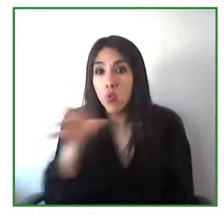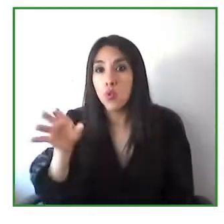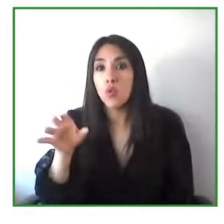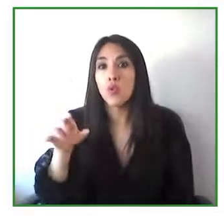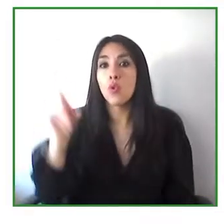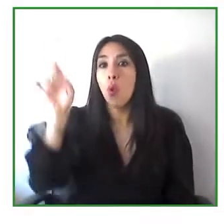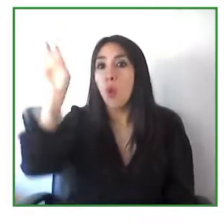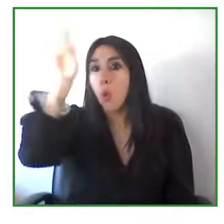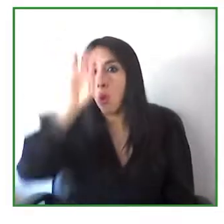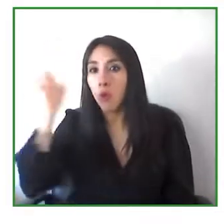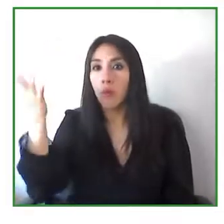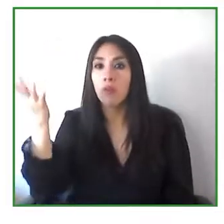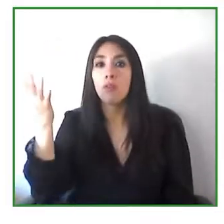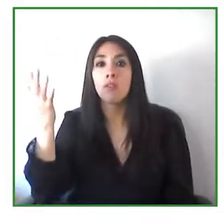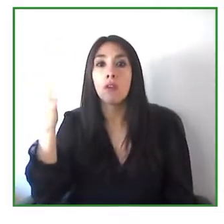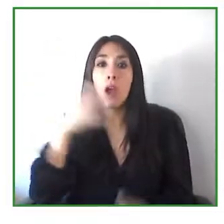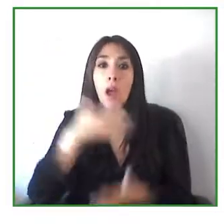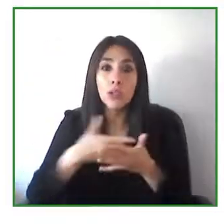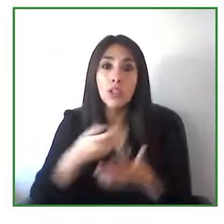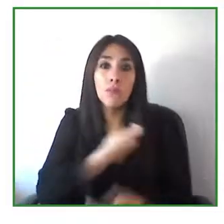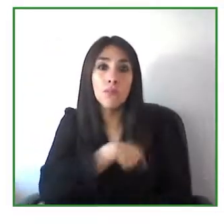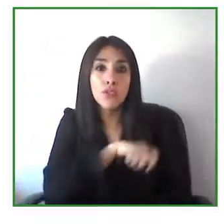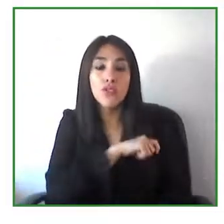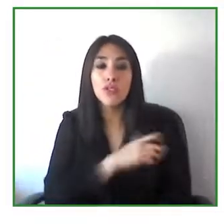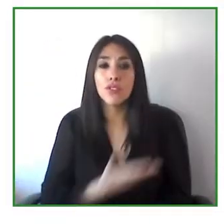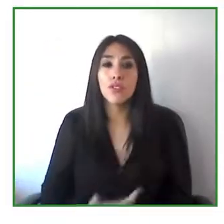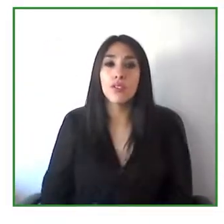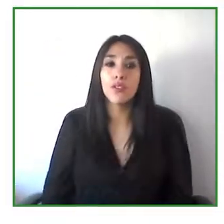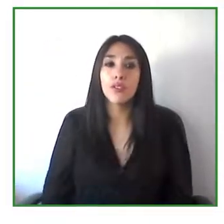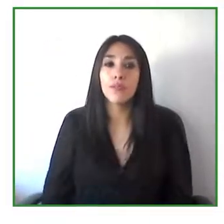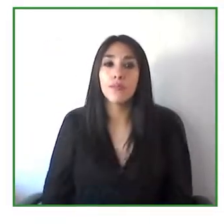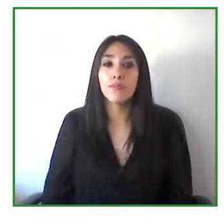areas there were things that could be done that